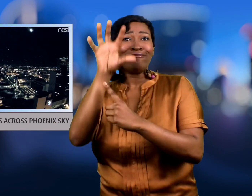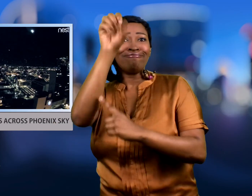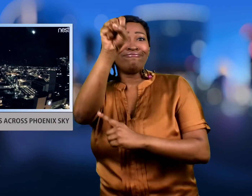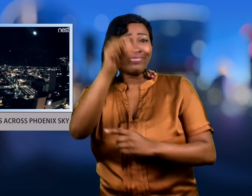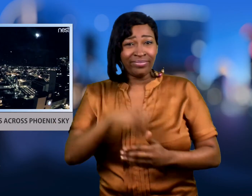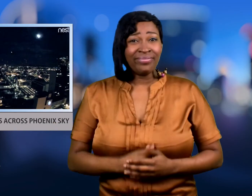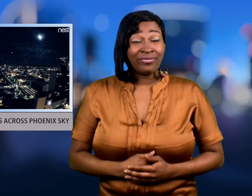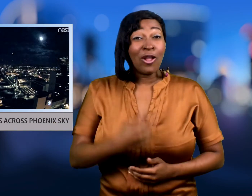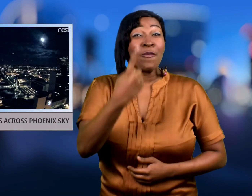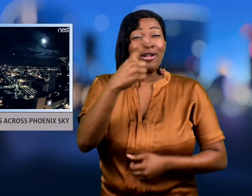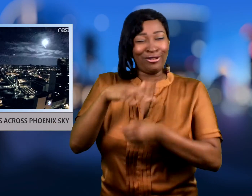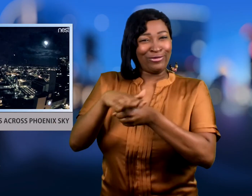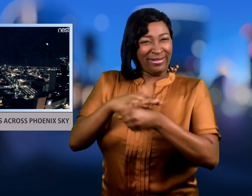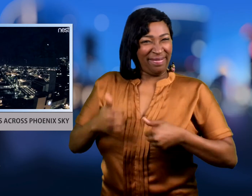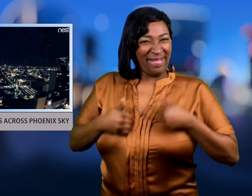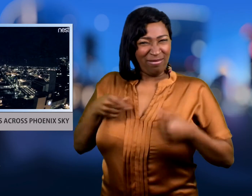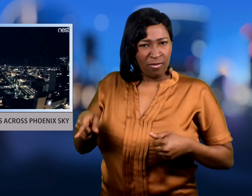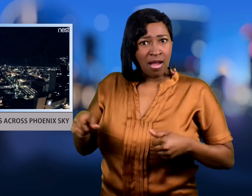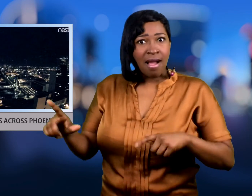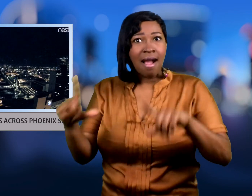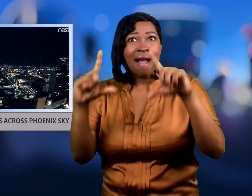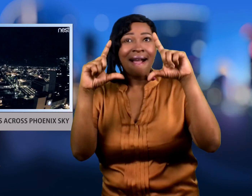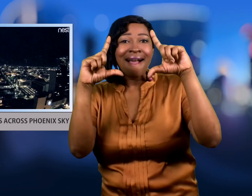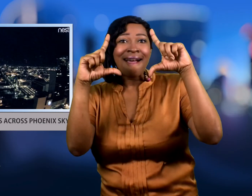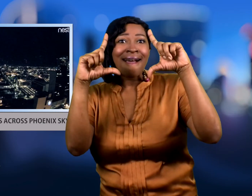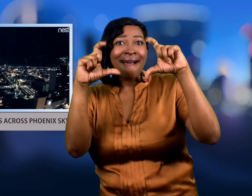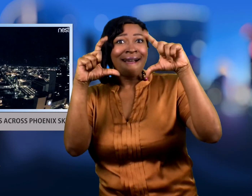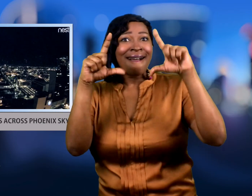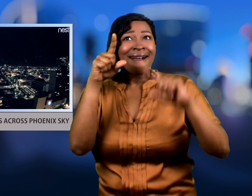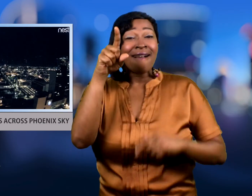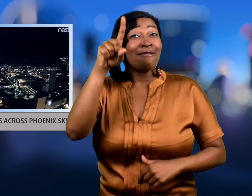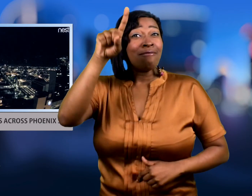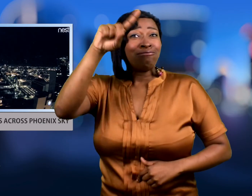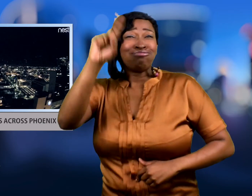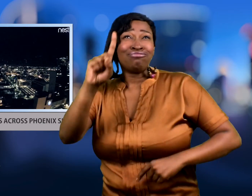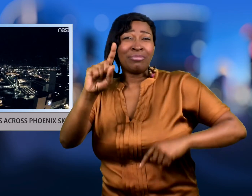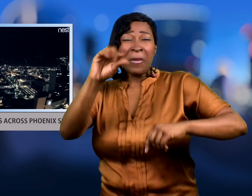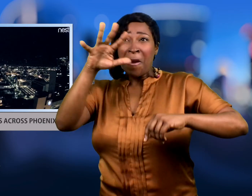One resident caught this image on camera.